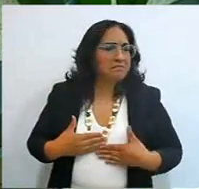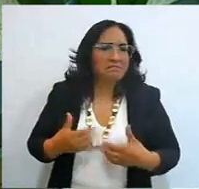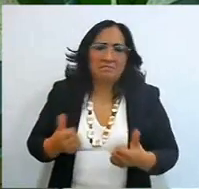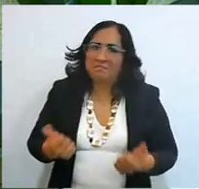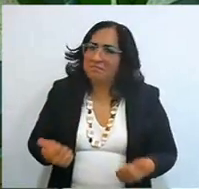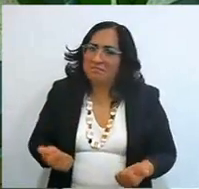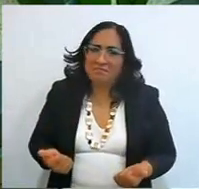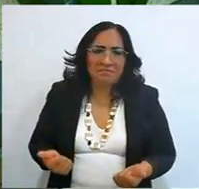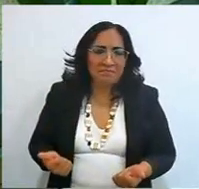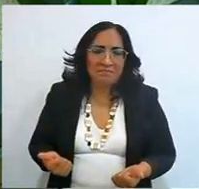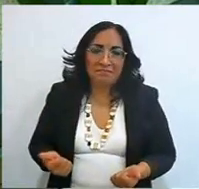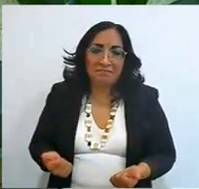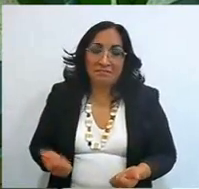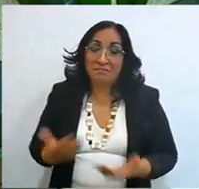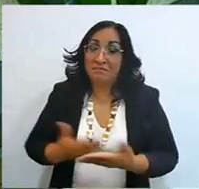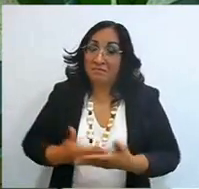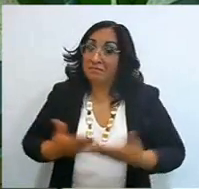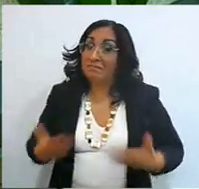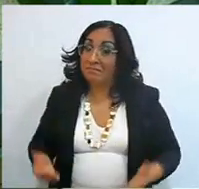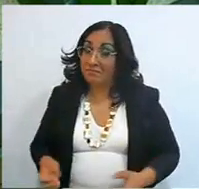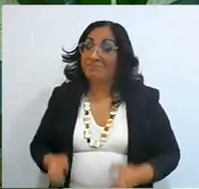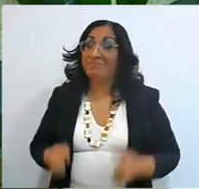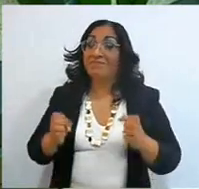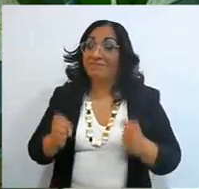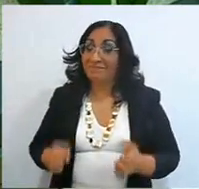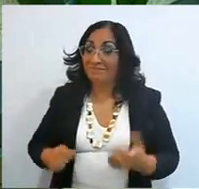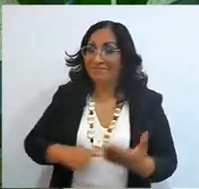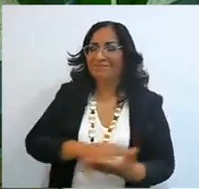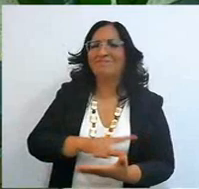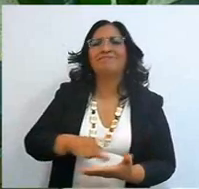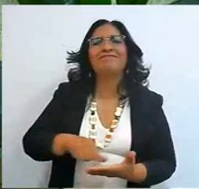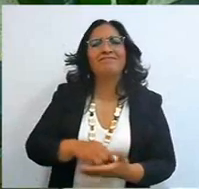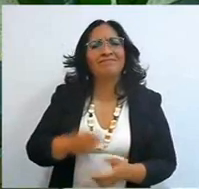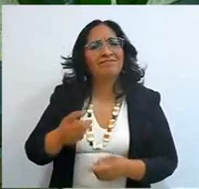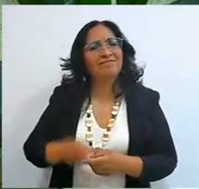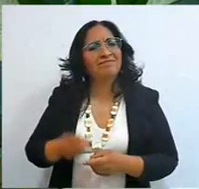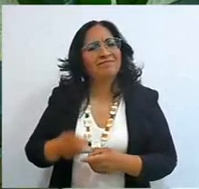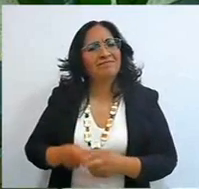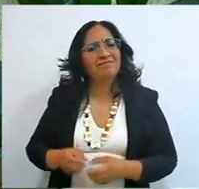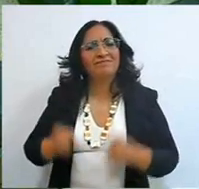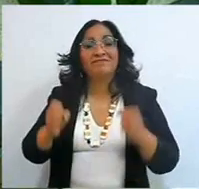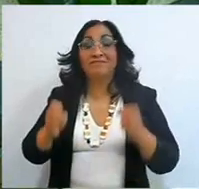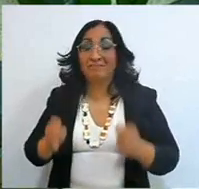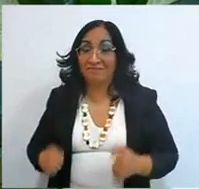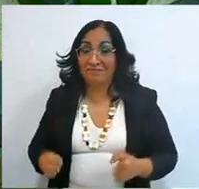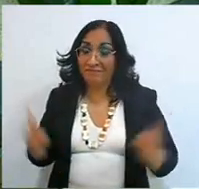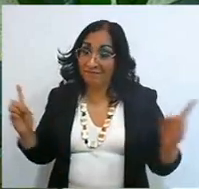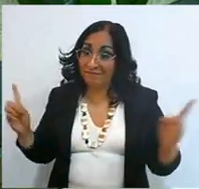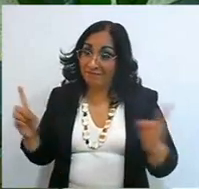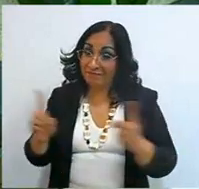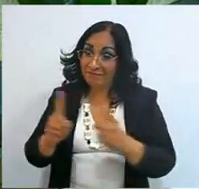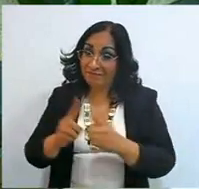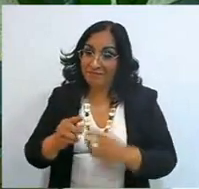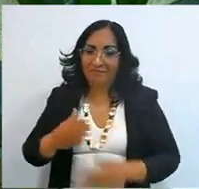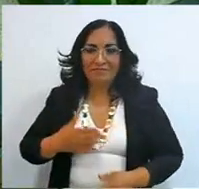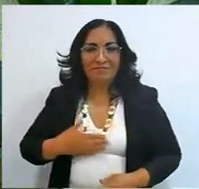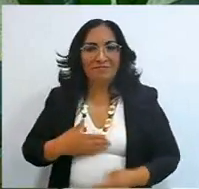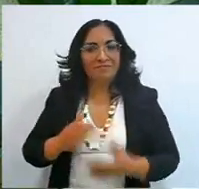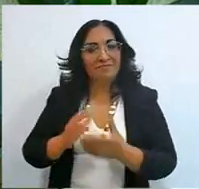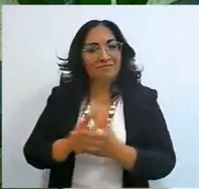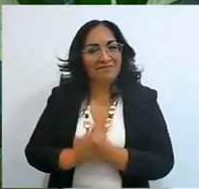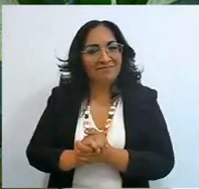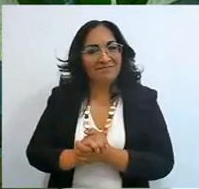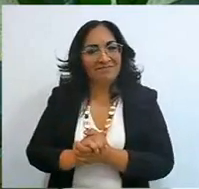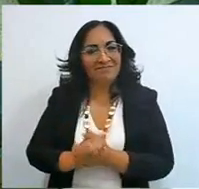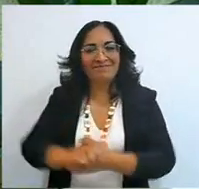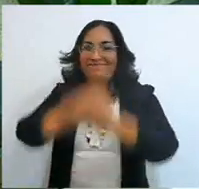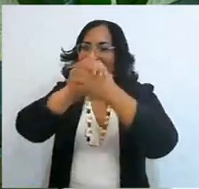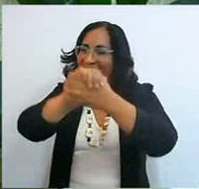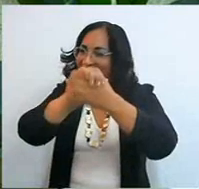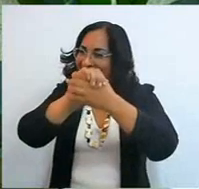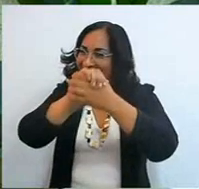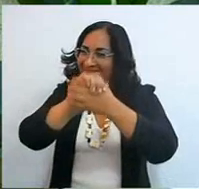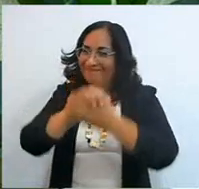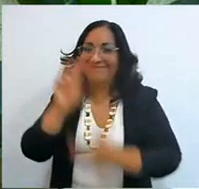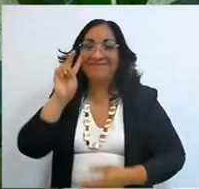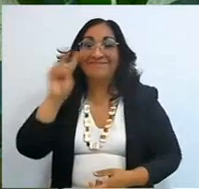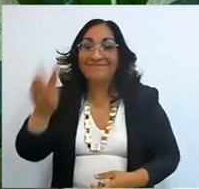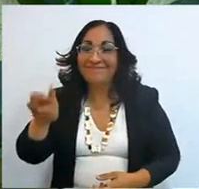and now I am in a place where I should be, next to my husband, whom I greet, surely he is watching me,